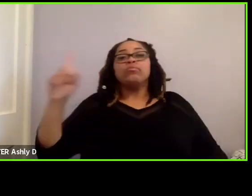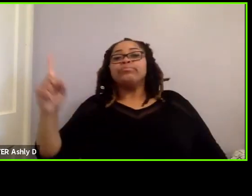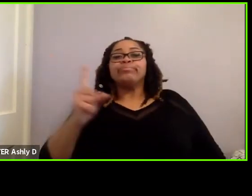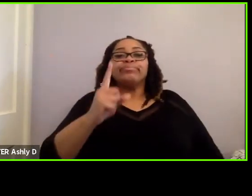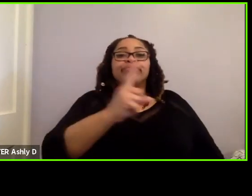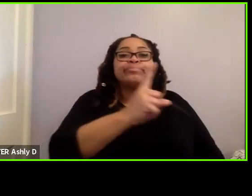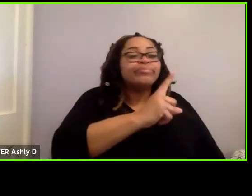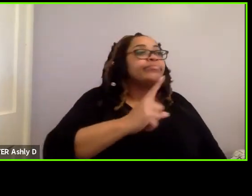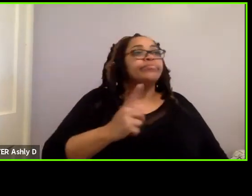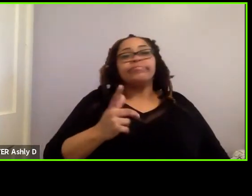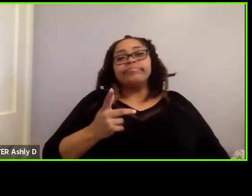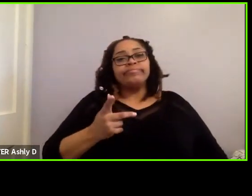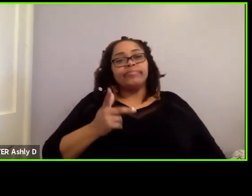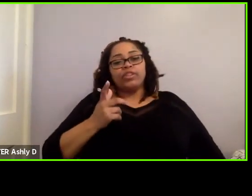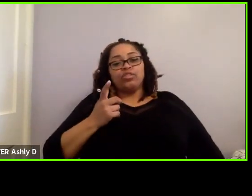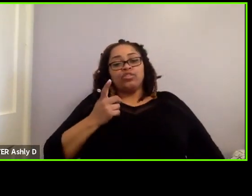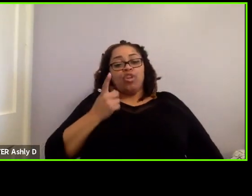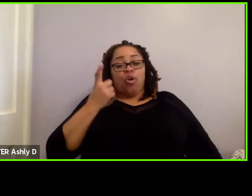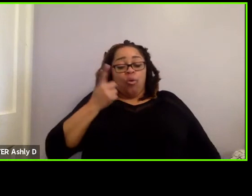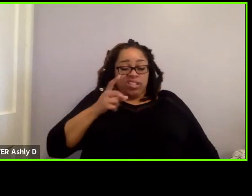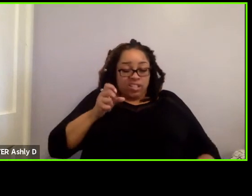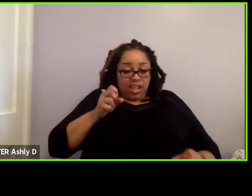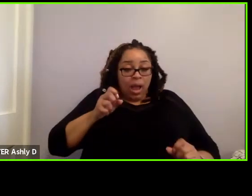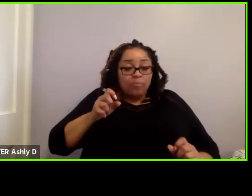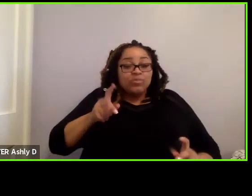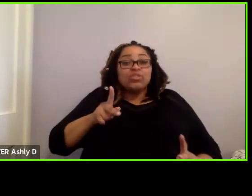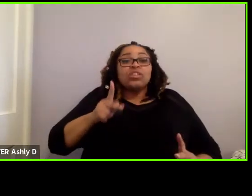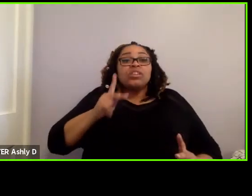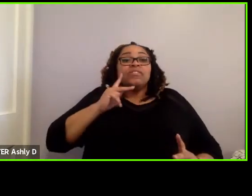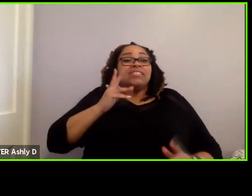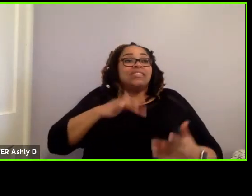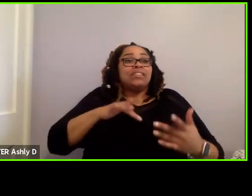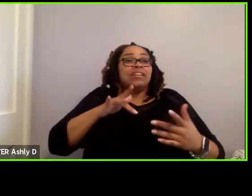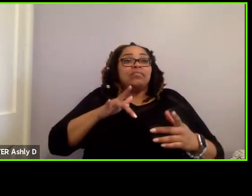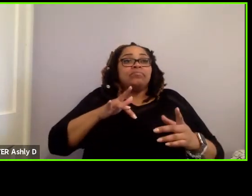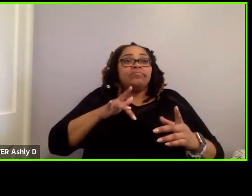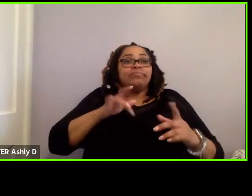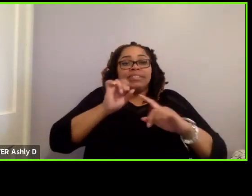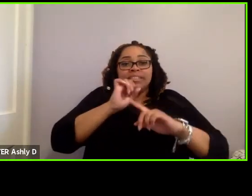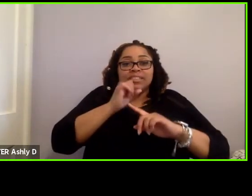there’s always an opportunity for some sort of adverse situation which requires emergency